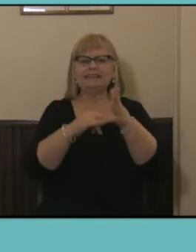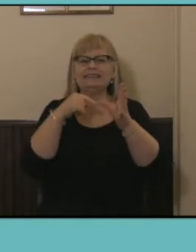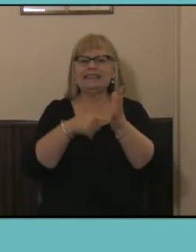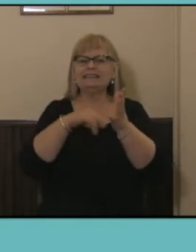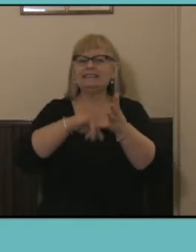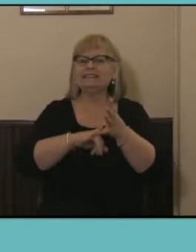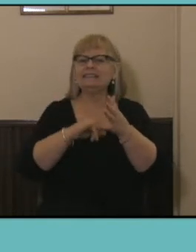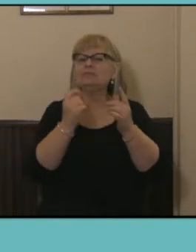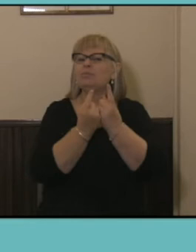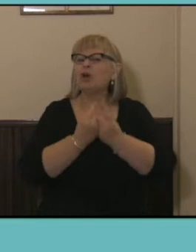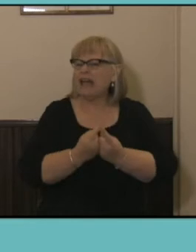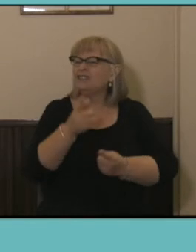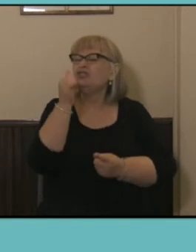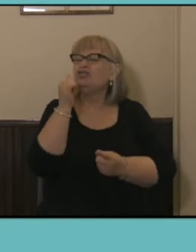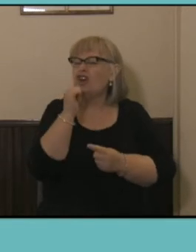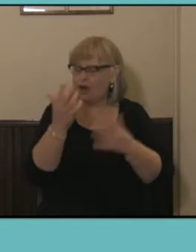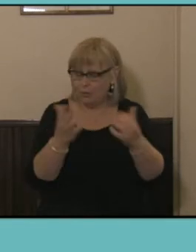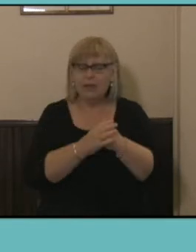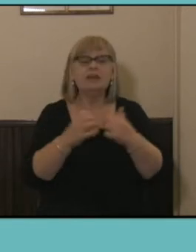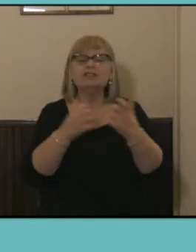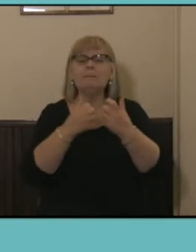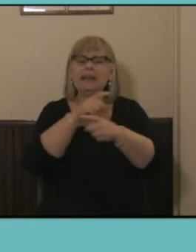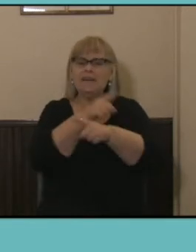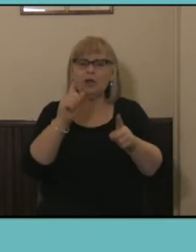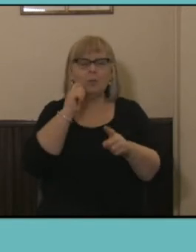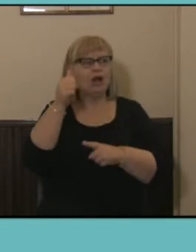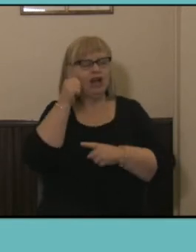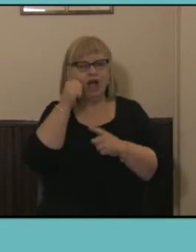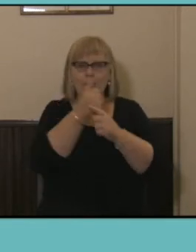So for many of you, you'll be very familiar with a range of these topics